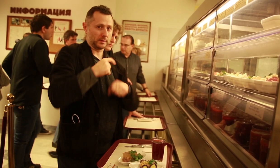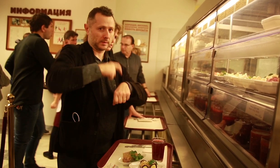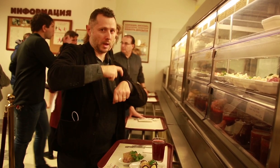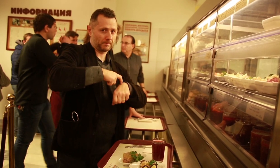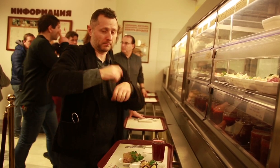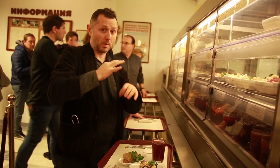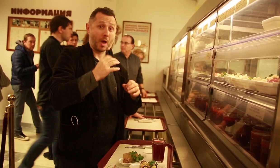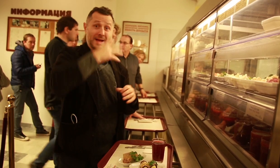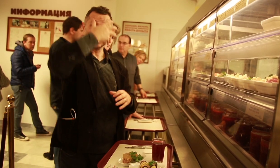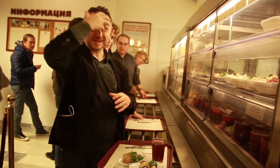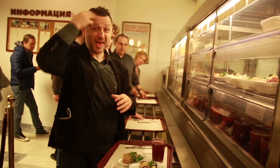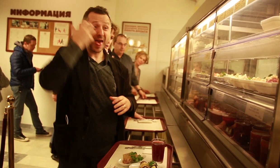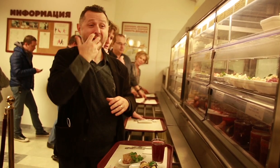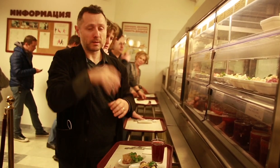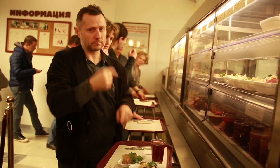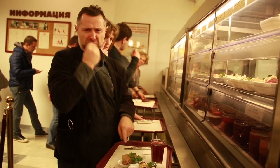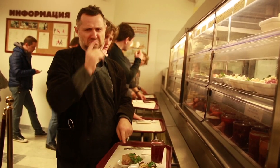it isn’t suited for the summer.